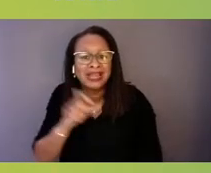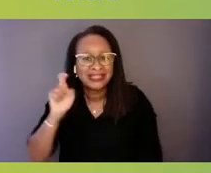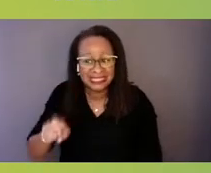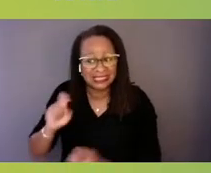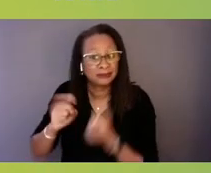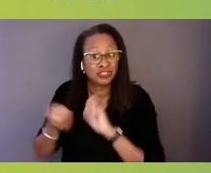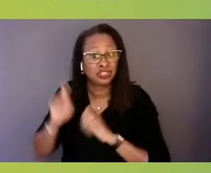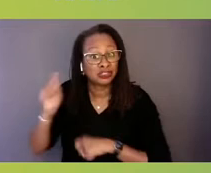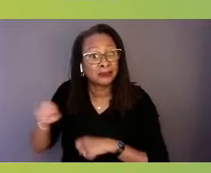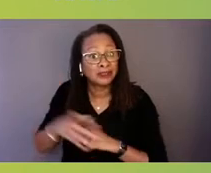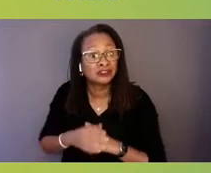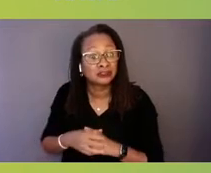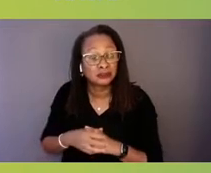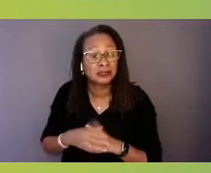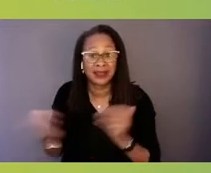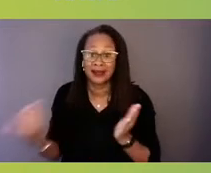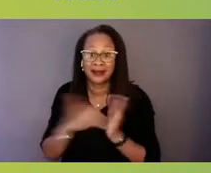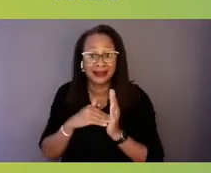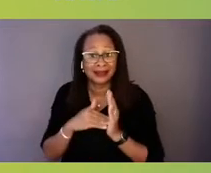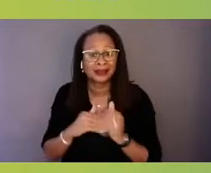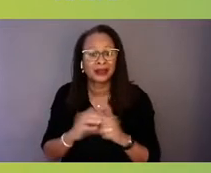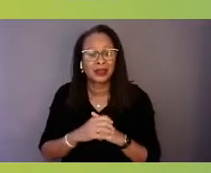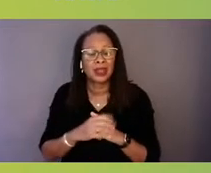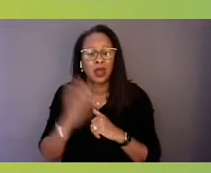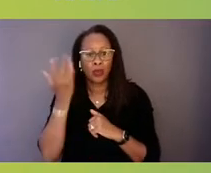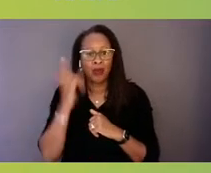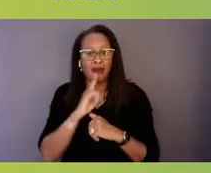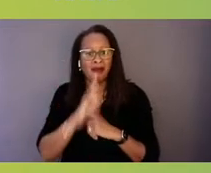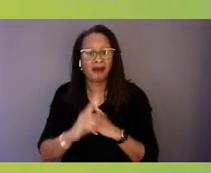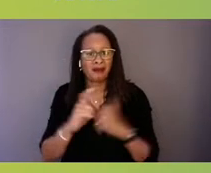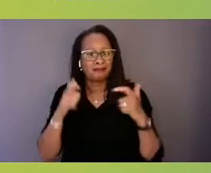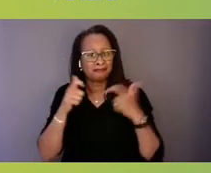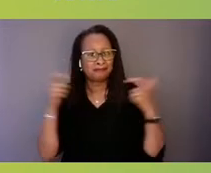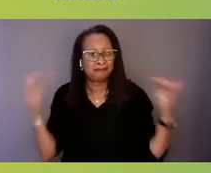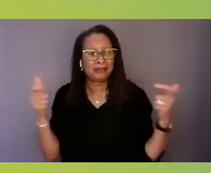Yet again, why are major payers like United